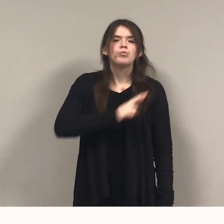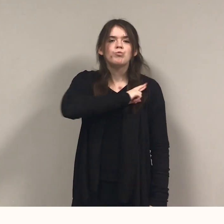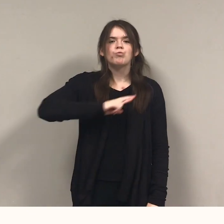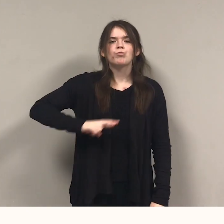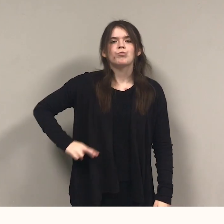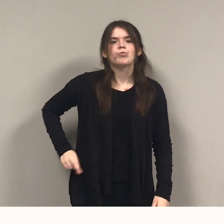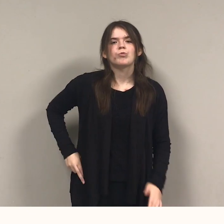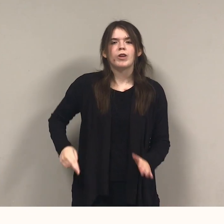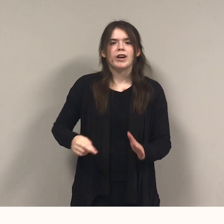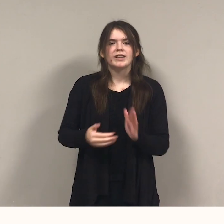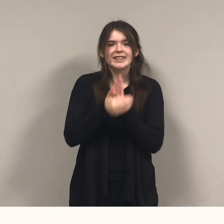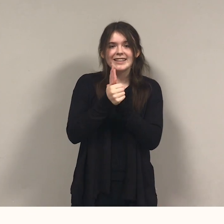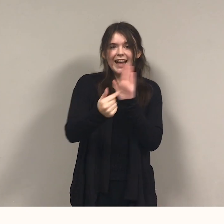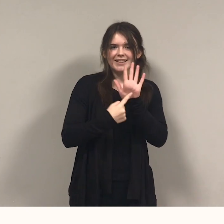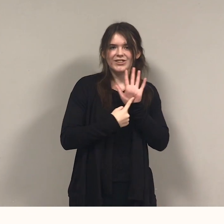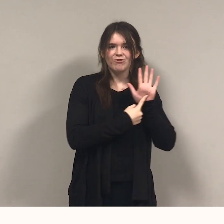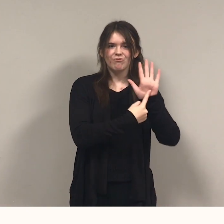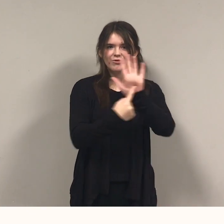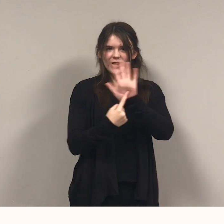Take the stage. Be brave. Be Bold.